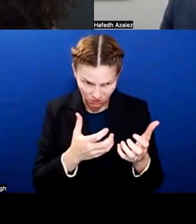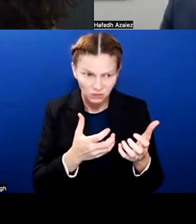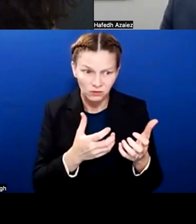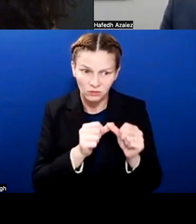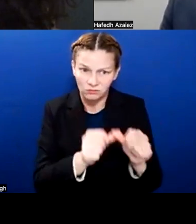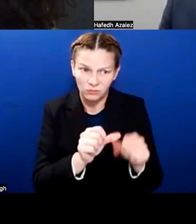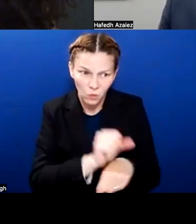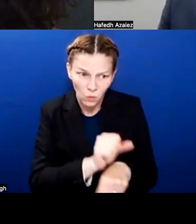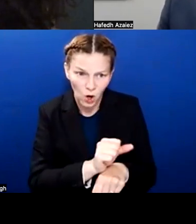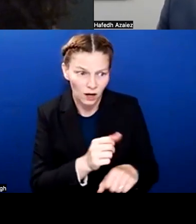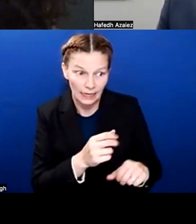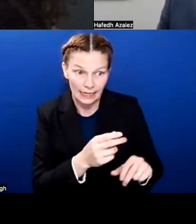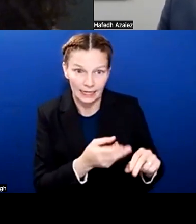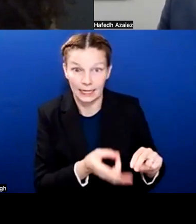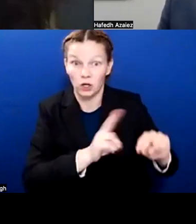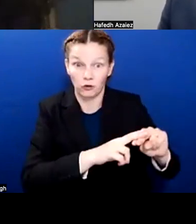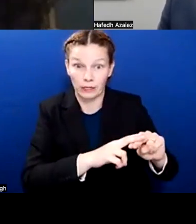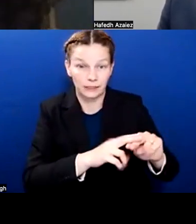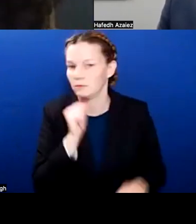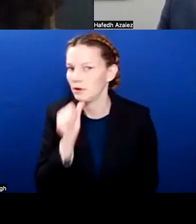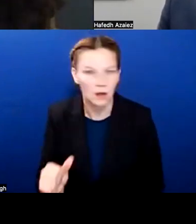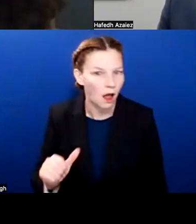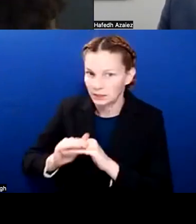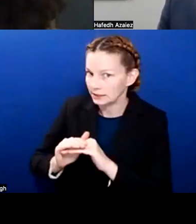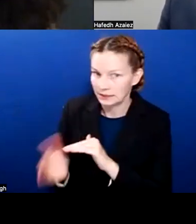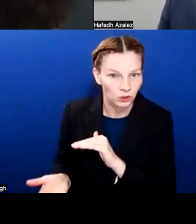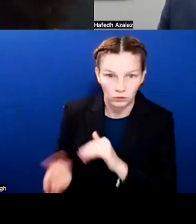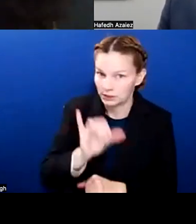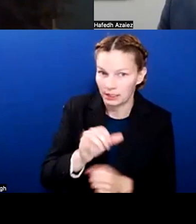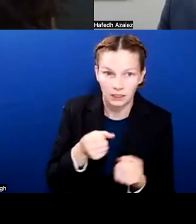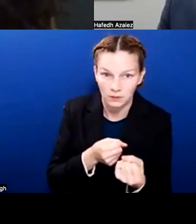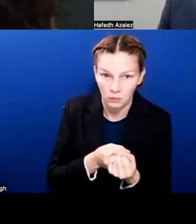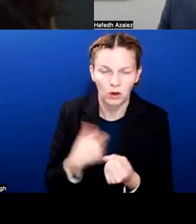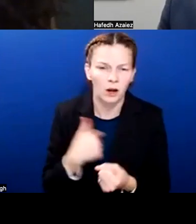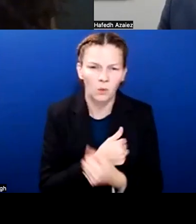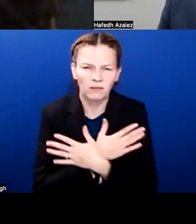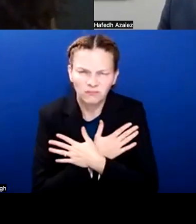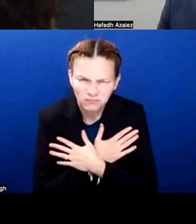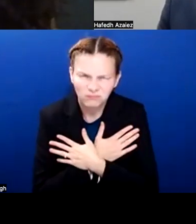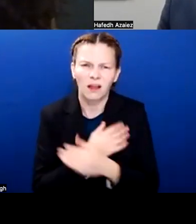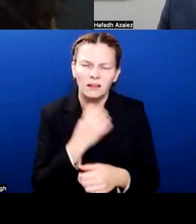increasing it, not decreasing the support. And we love our social workers and what they have been doing